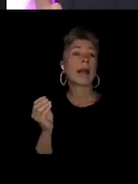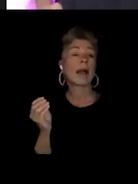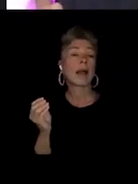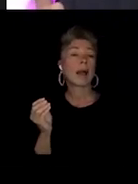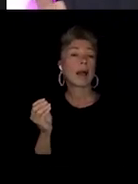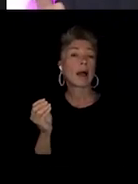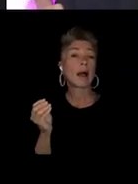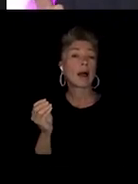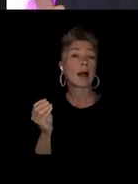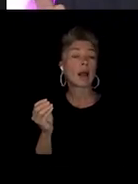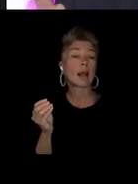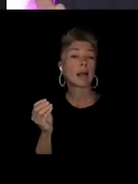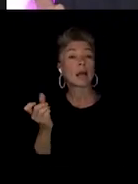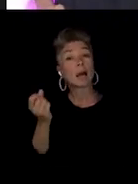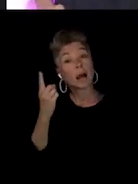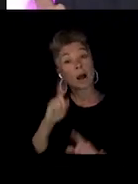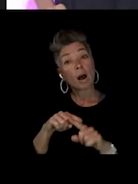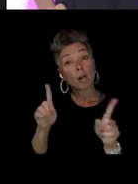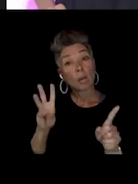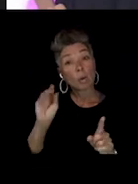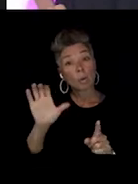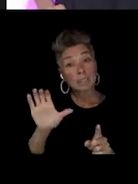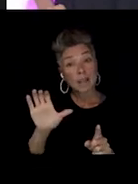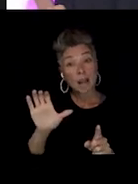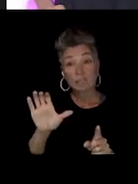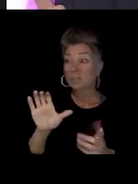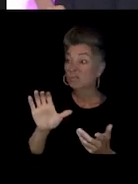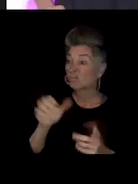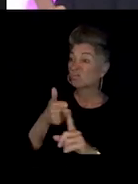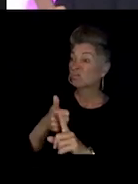Although Wisconsin has this really, really big problem.